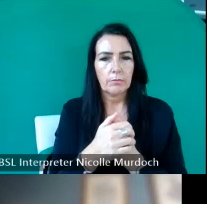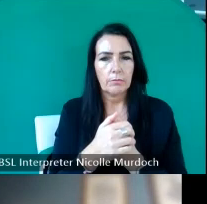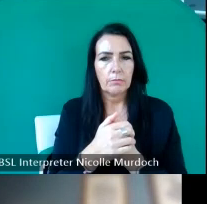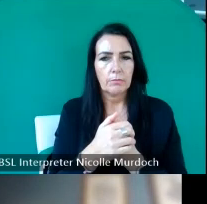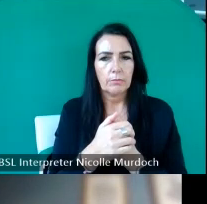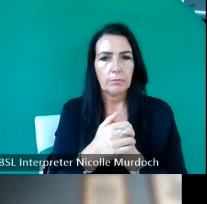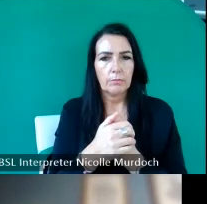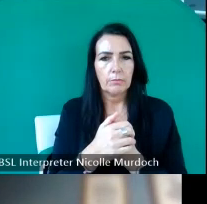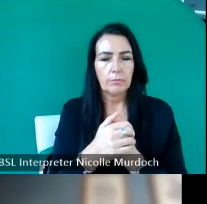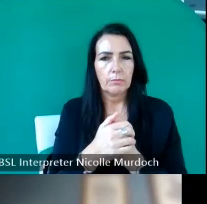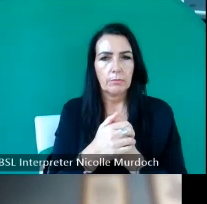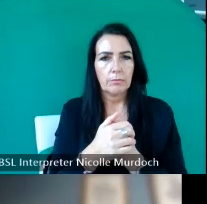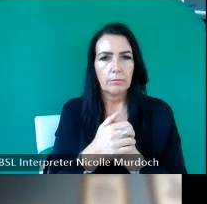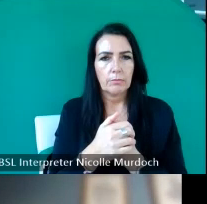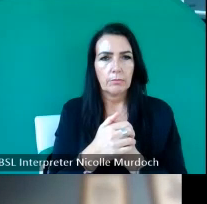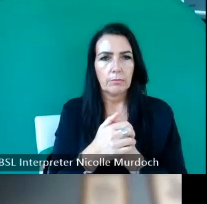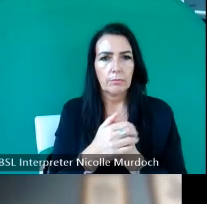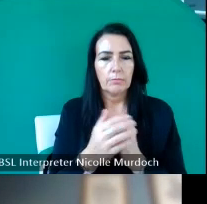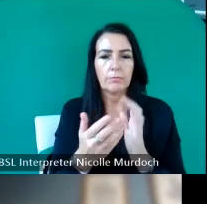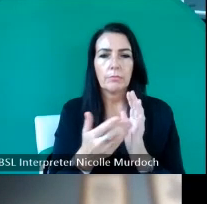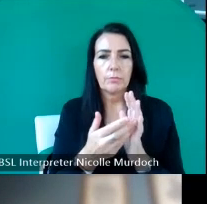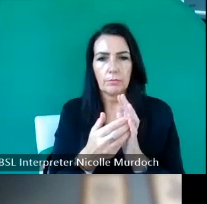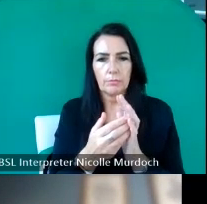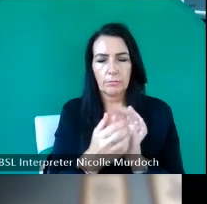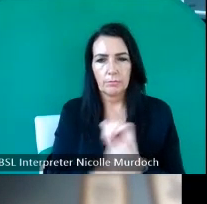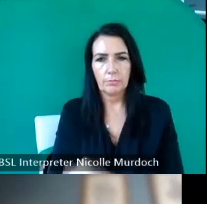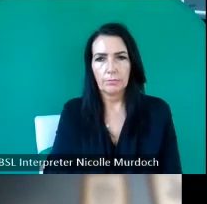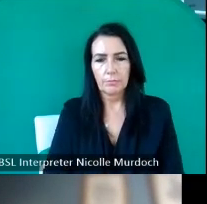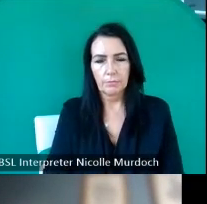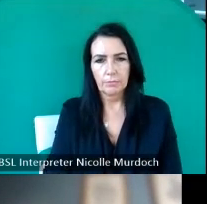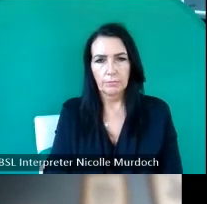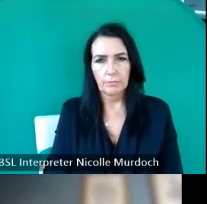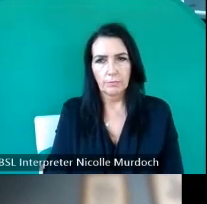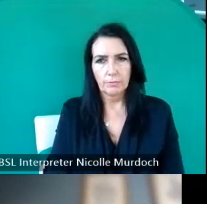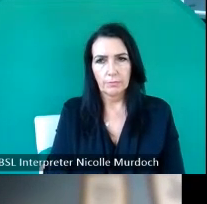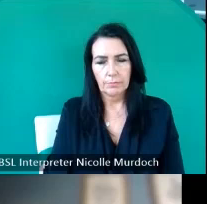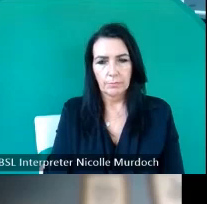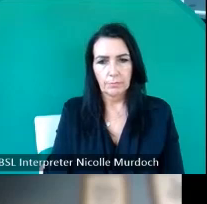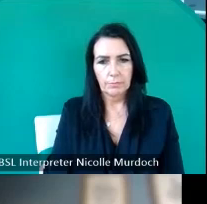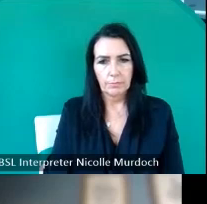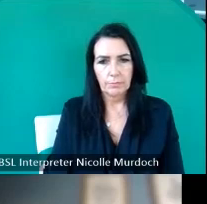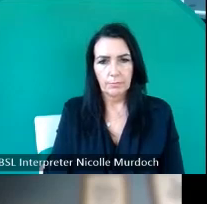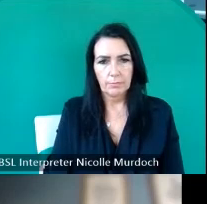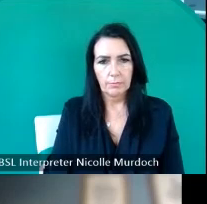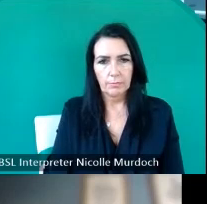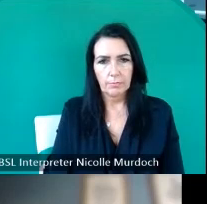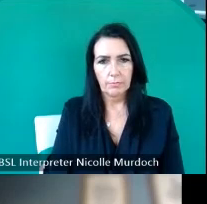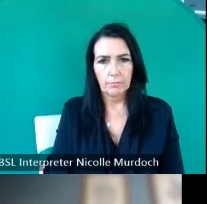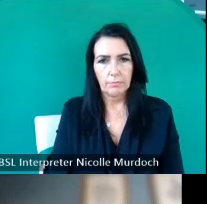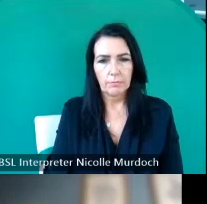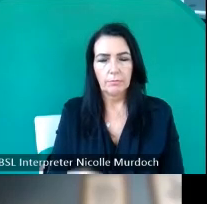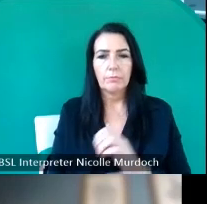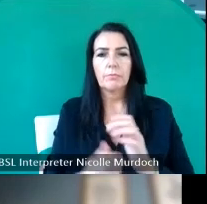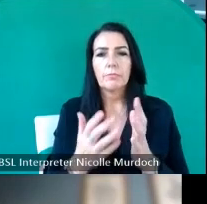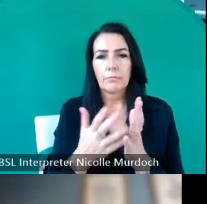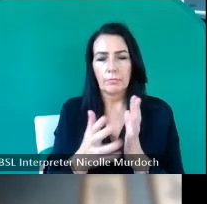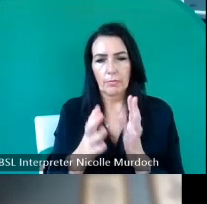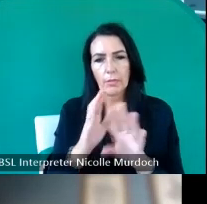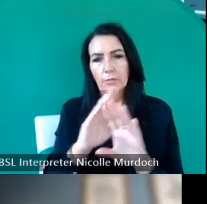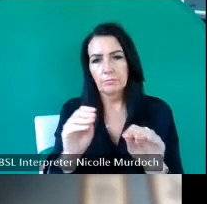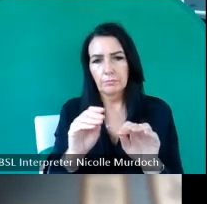wanted to verbally share it with you um as well in case anyone prefers to um hear instead of reading